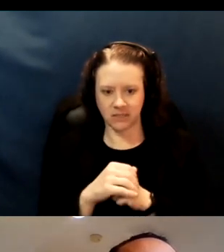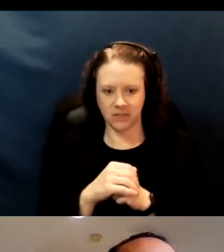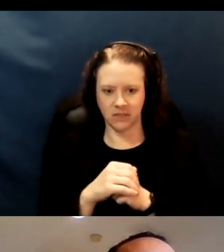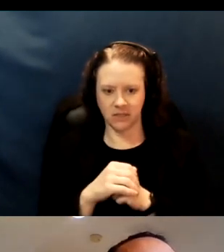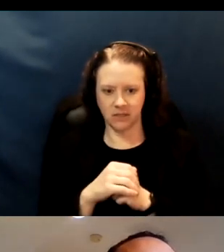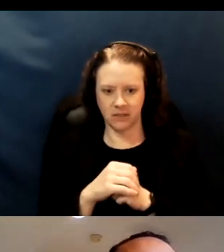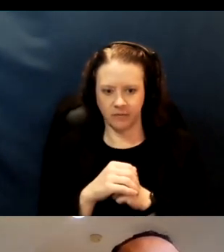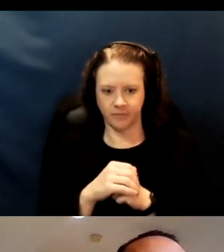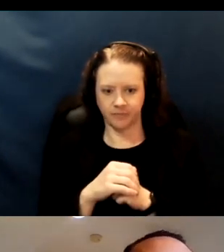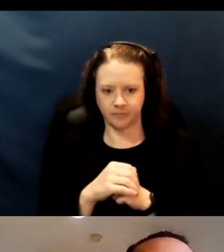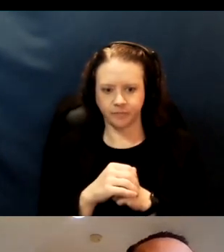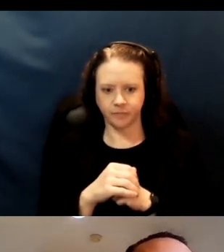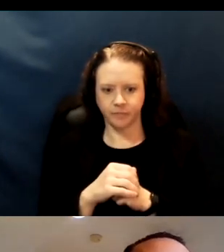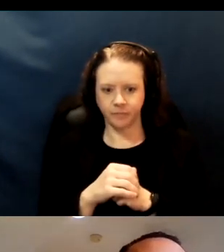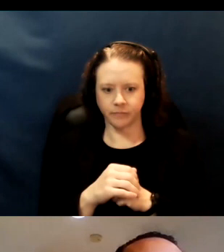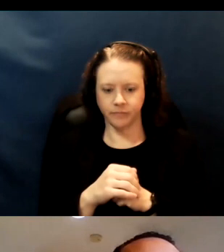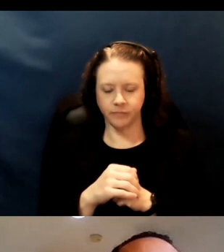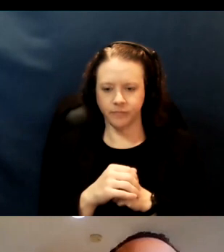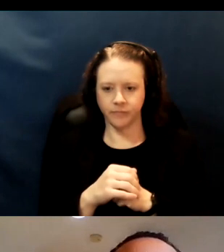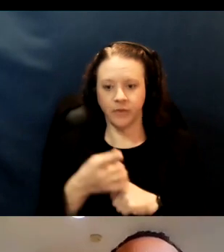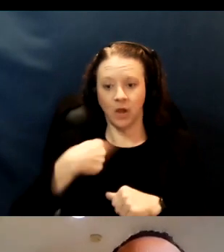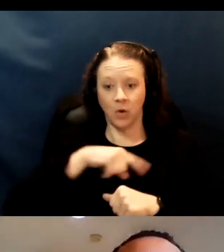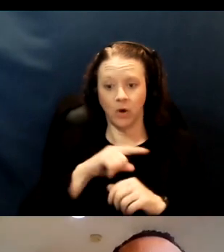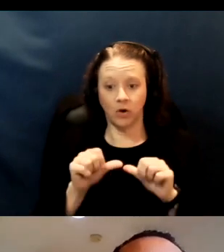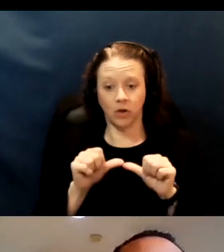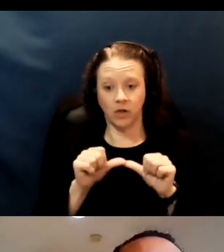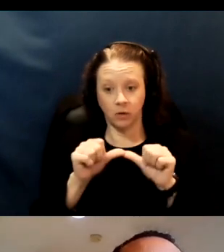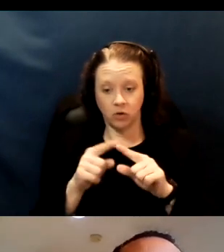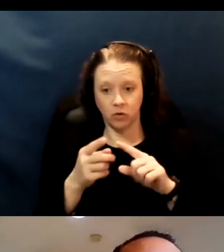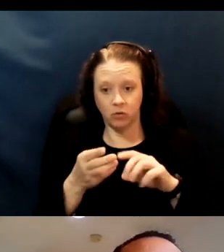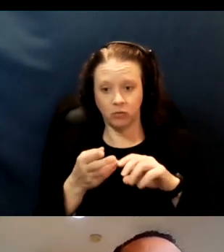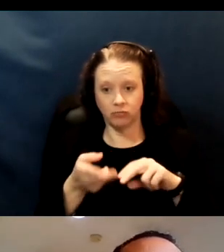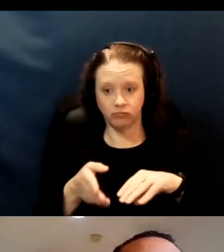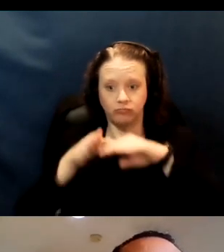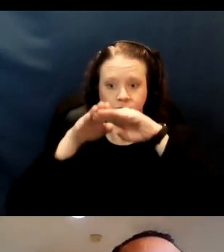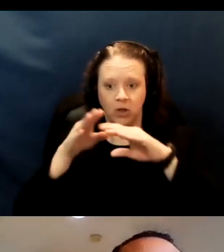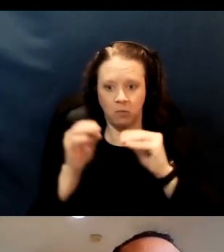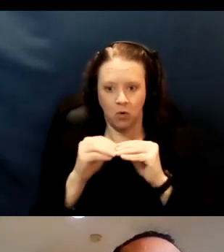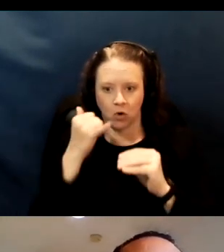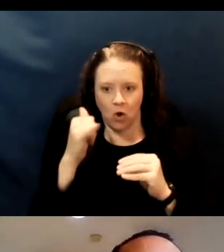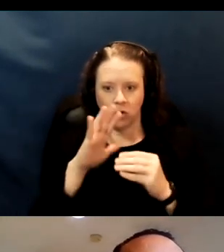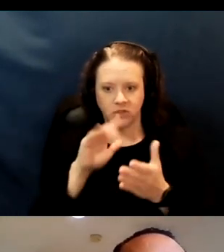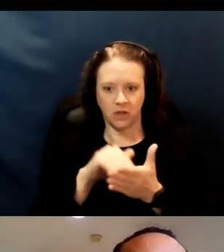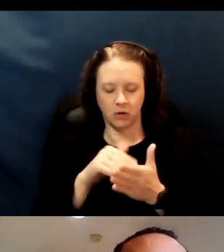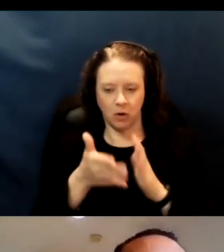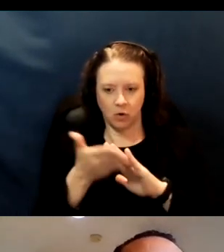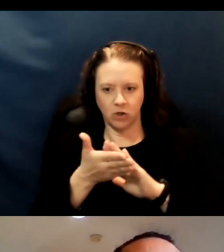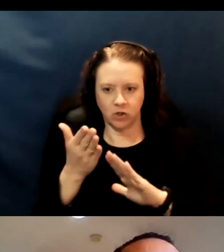We are continuing to scale up our call center operations now in Alameda County. So there can be a bit of a wait time,